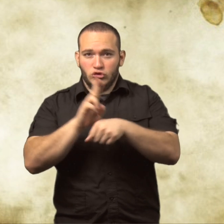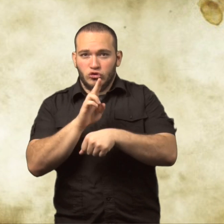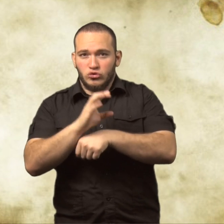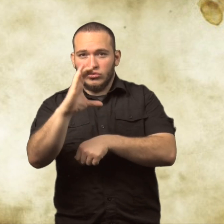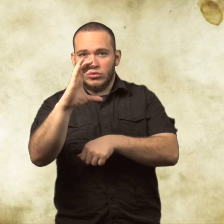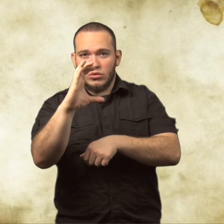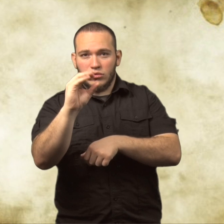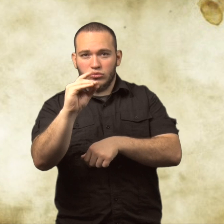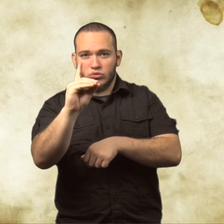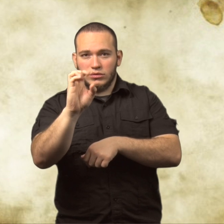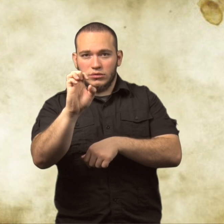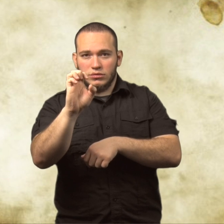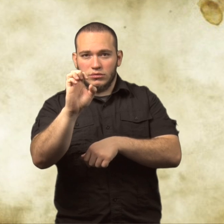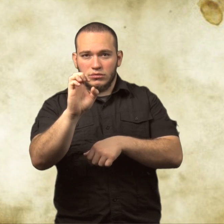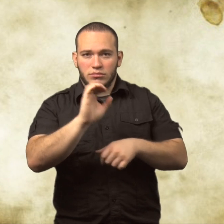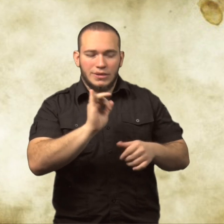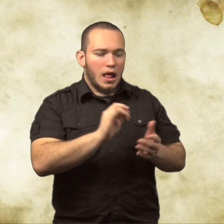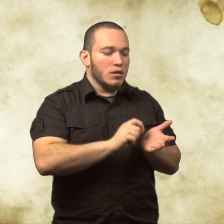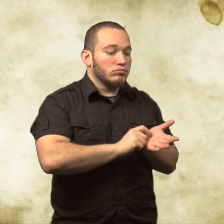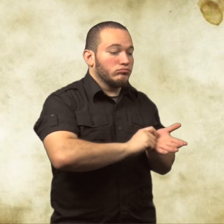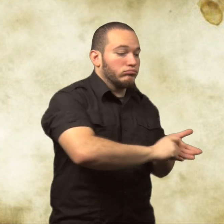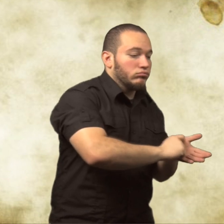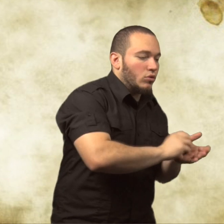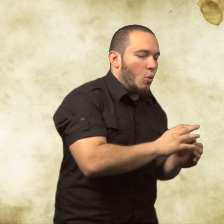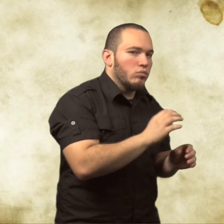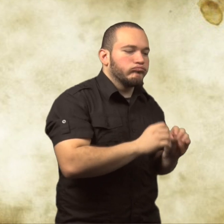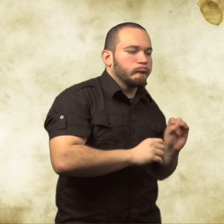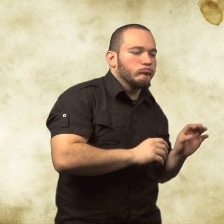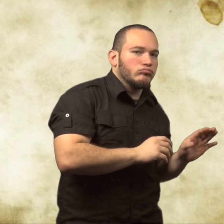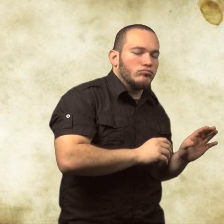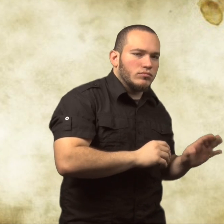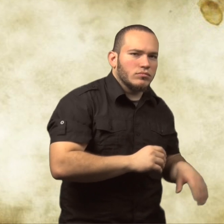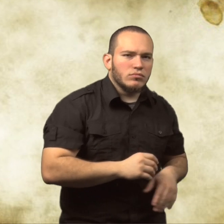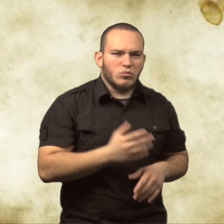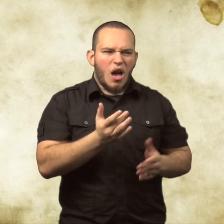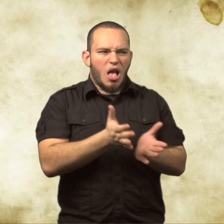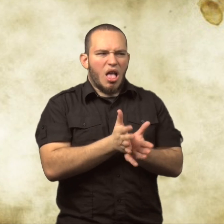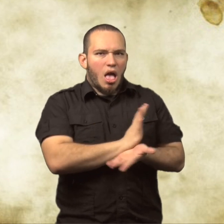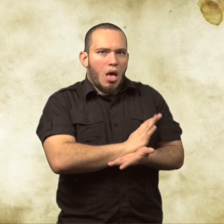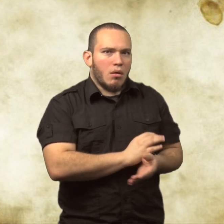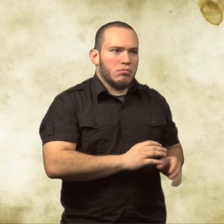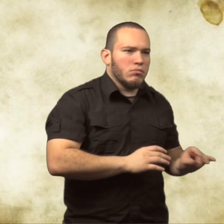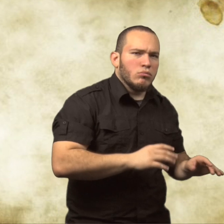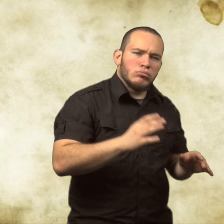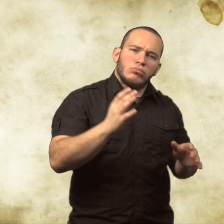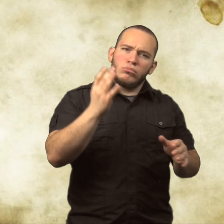Have you used a code before either writing back and forth in code or signing in code?